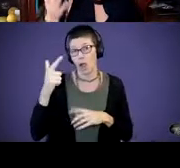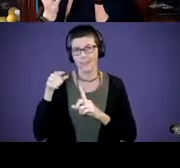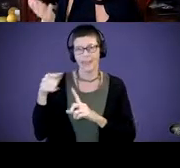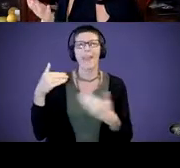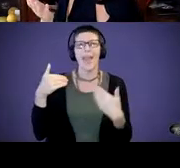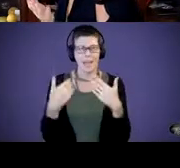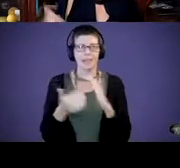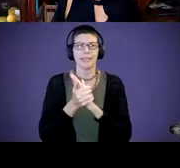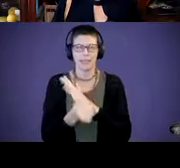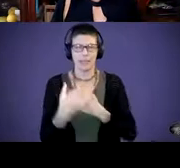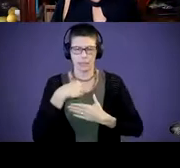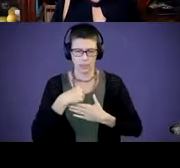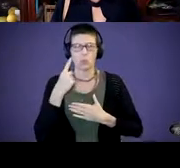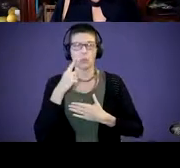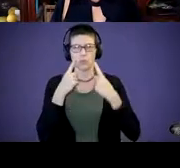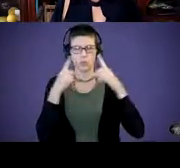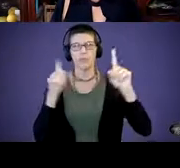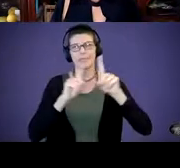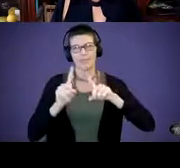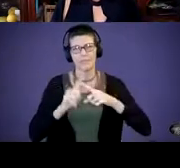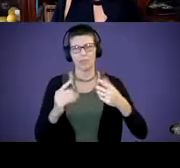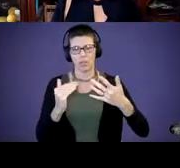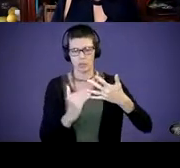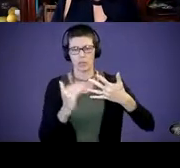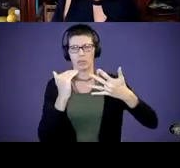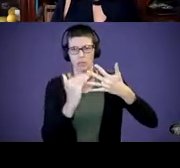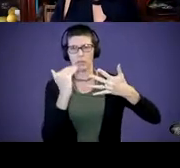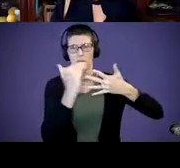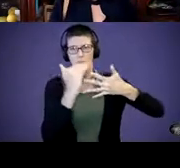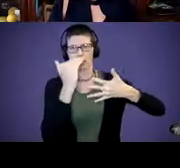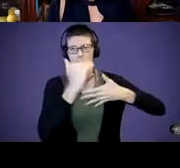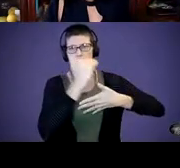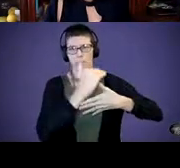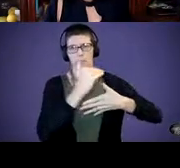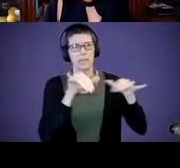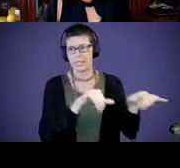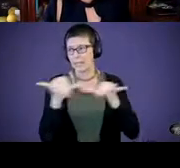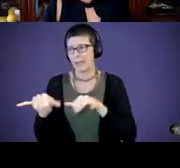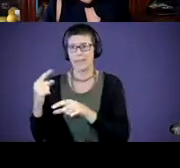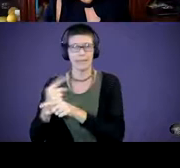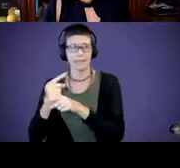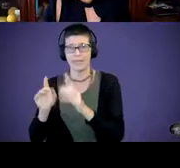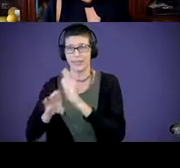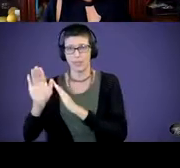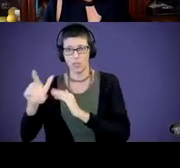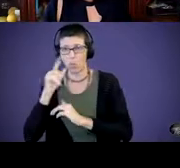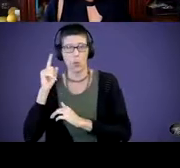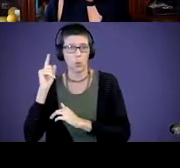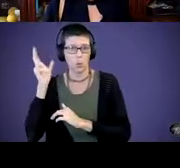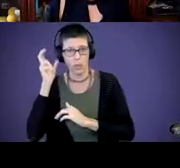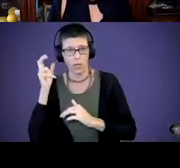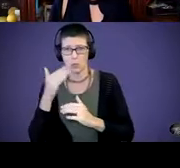to reach these milestones as well as a typically developing child who hears well, with the caveat